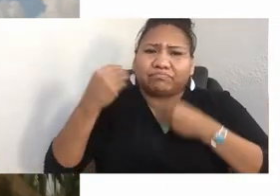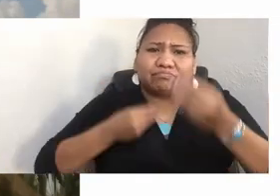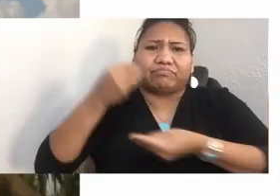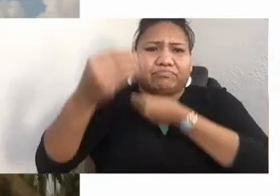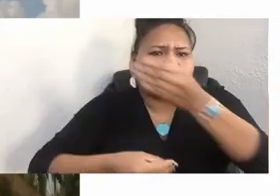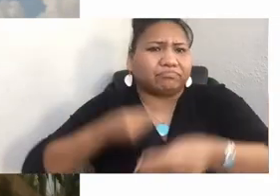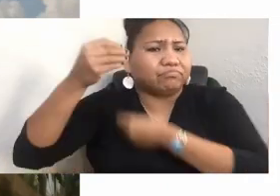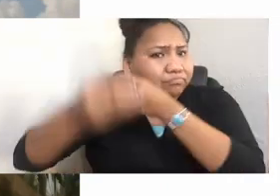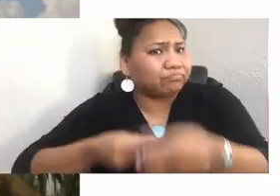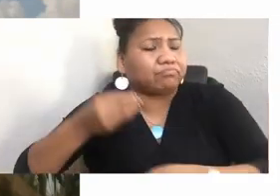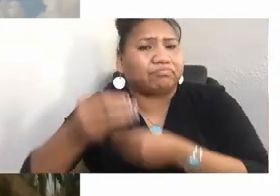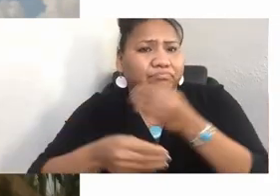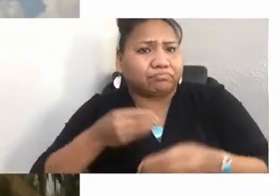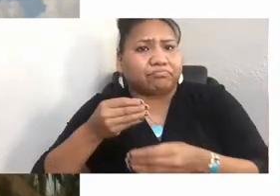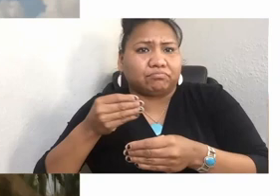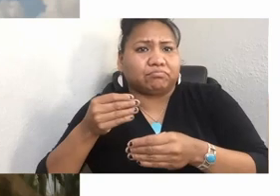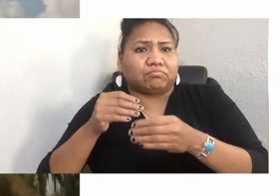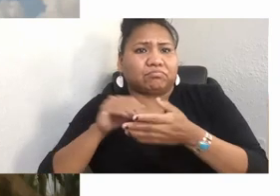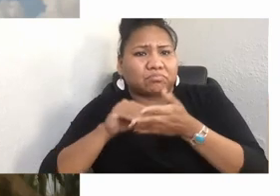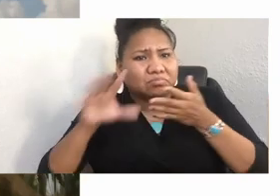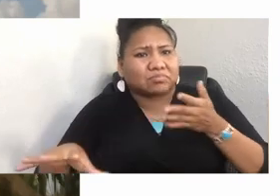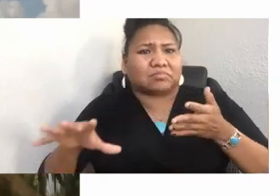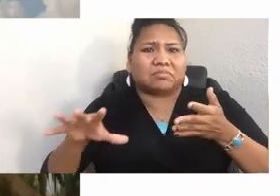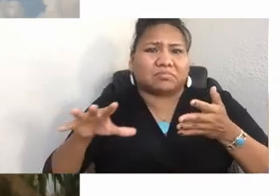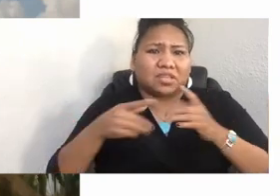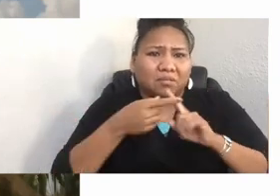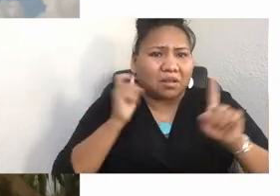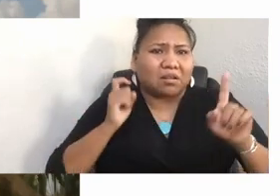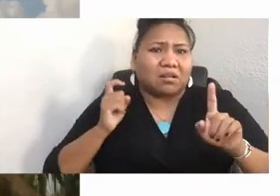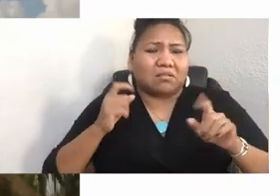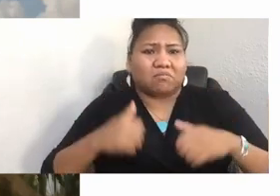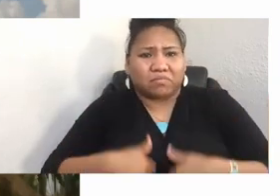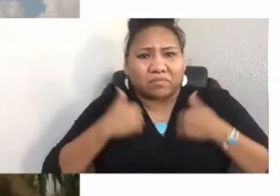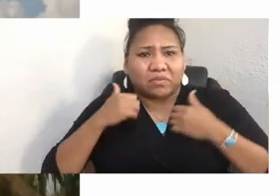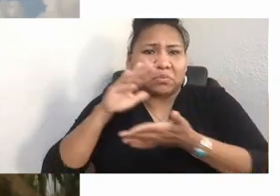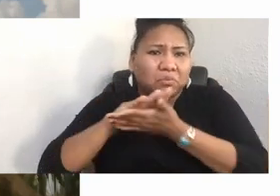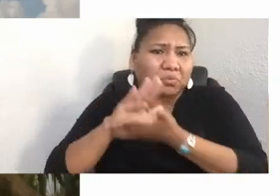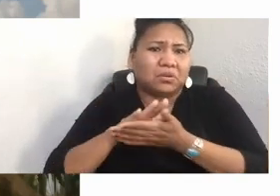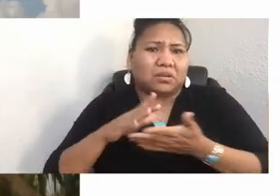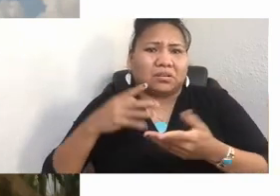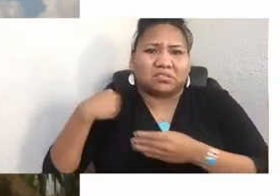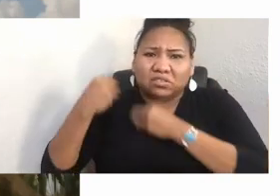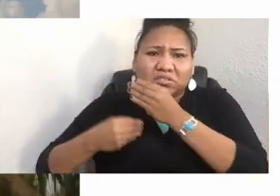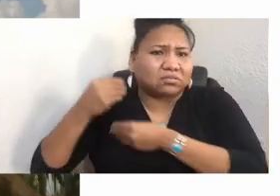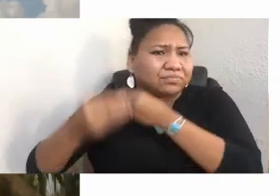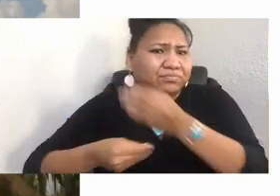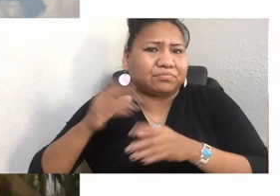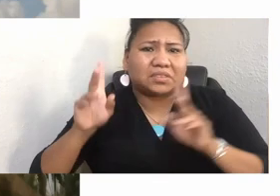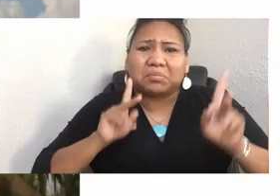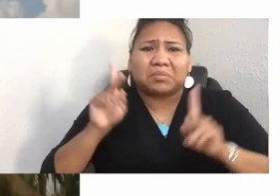Therefore, you have generations of parents who never saw or knew how to be loving. They knew how to be dutiful, to take care of others,